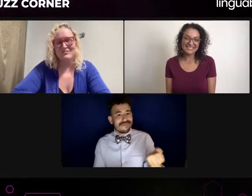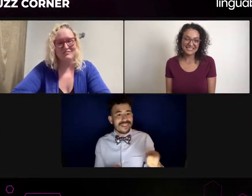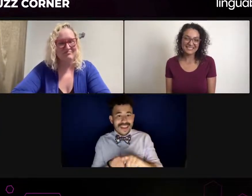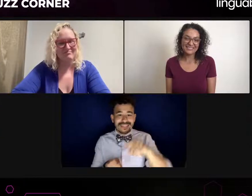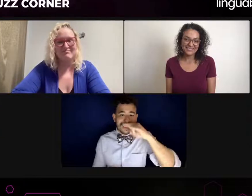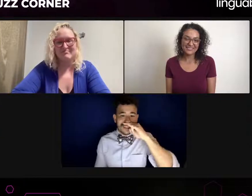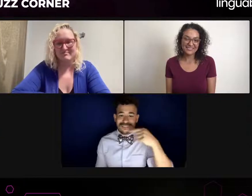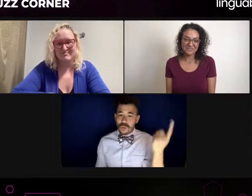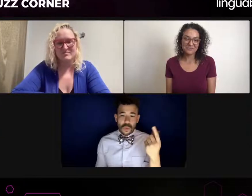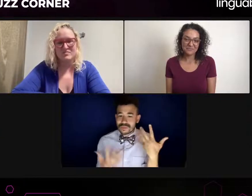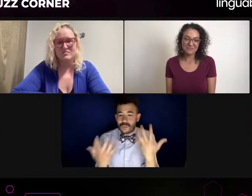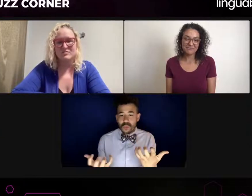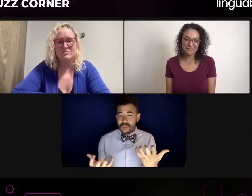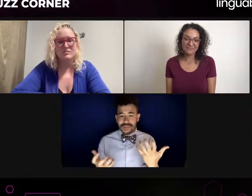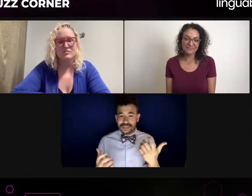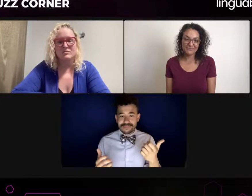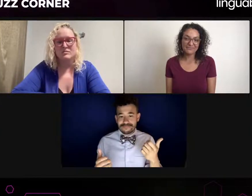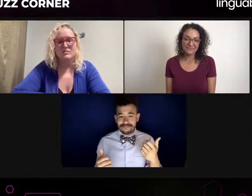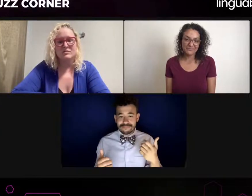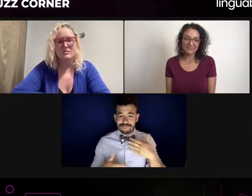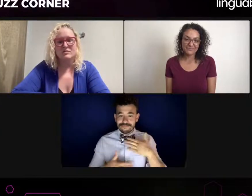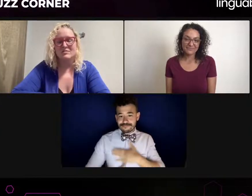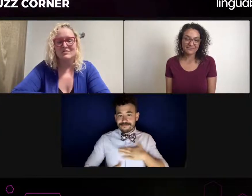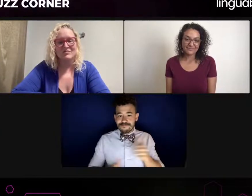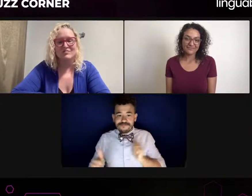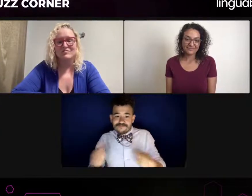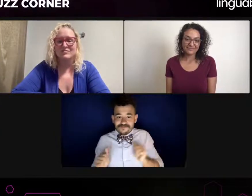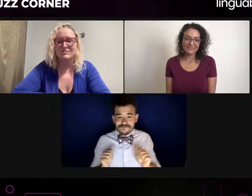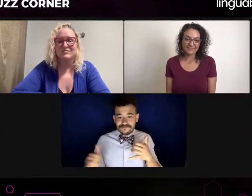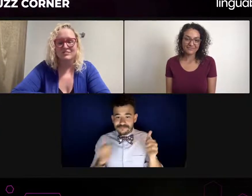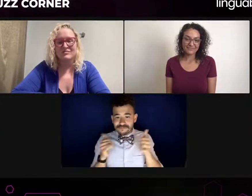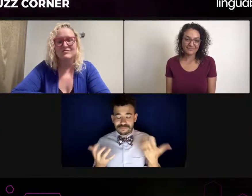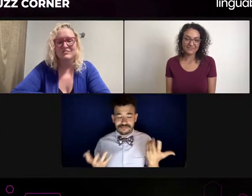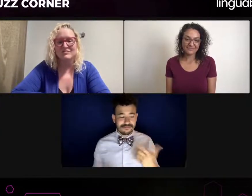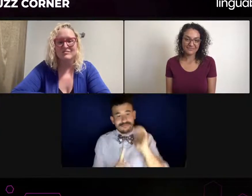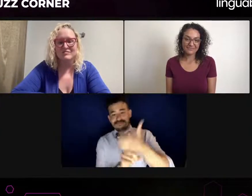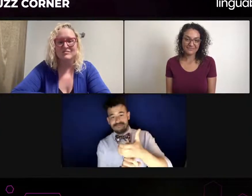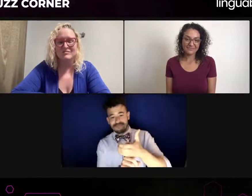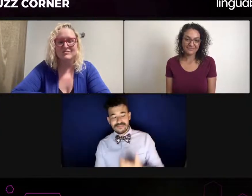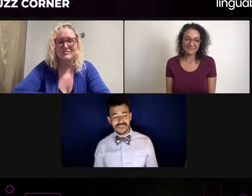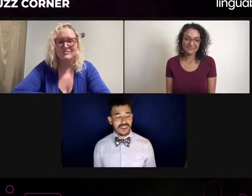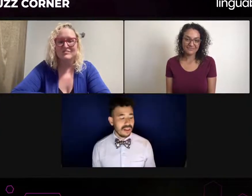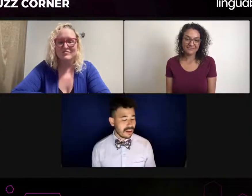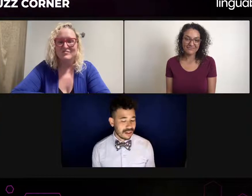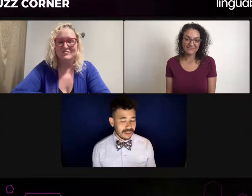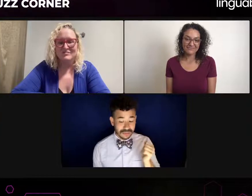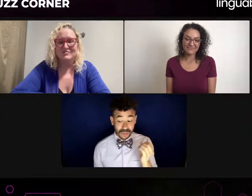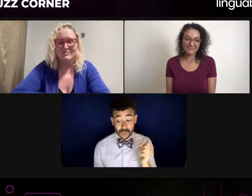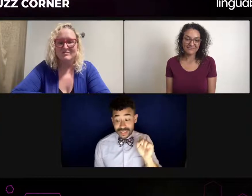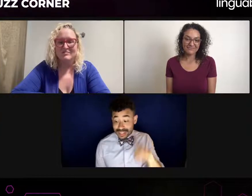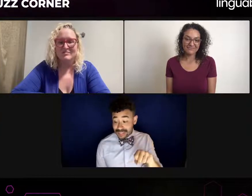We are here, and we are with Dickie Hearts, and we are doing our panel.